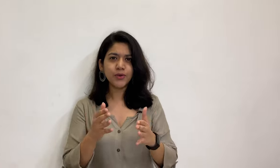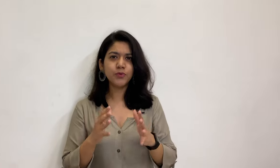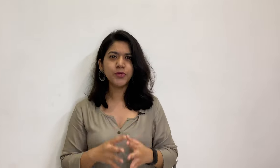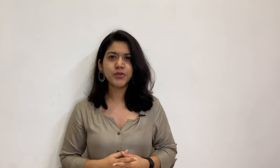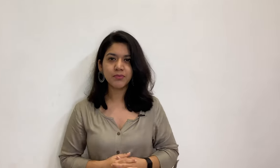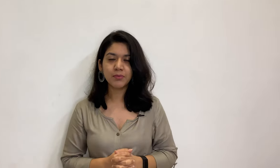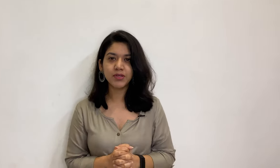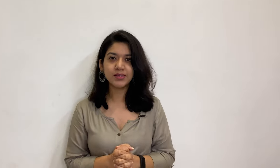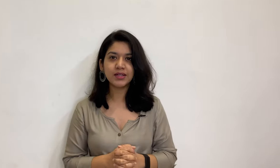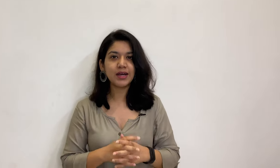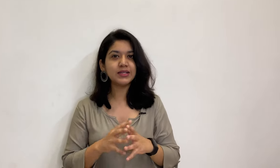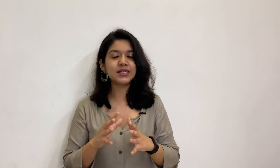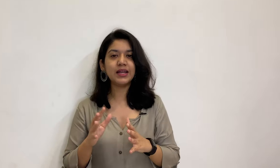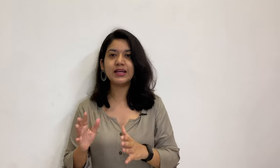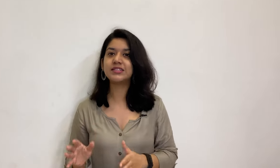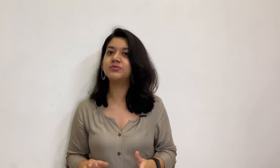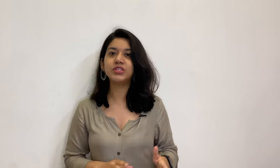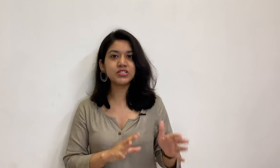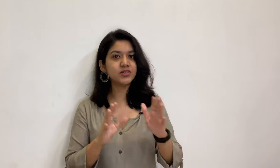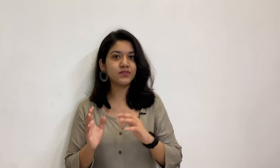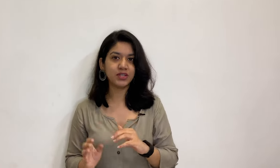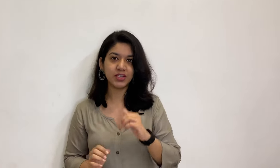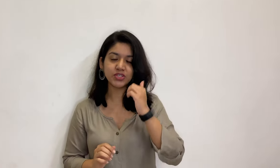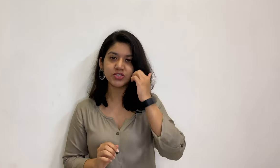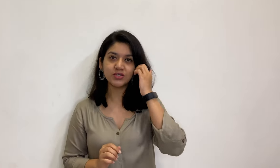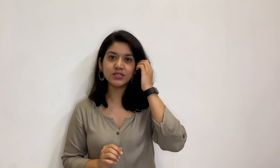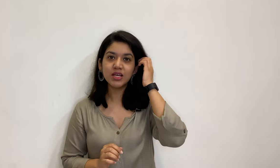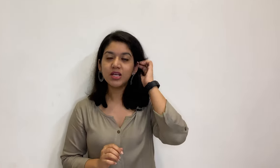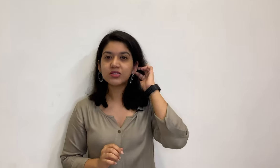I hope you remember that ISL has some regional variations